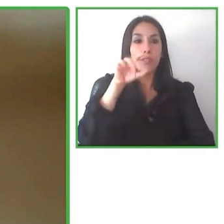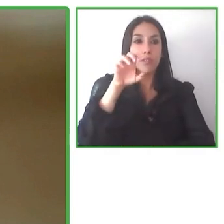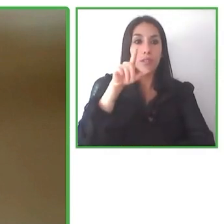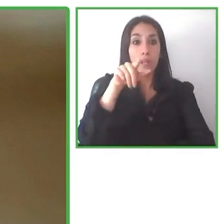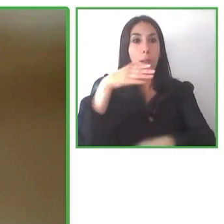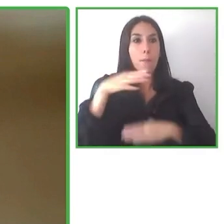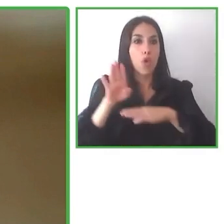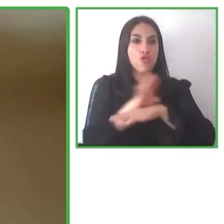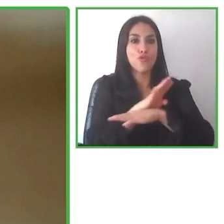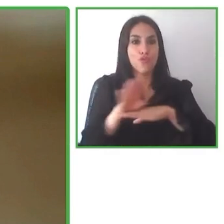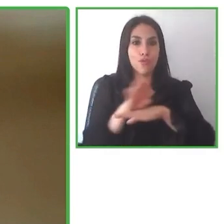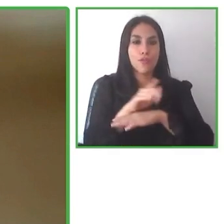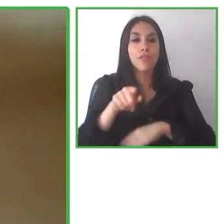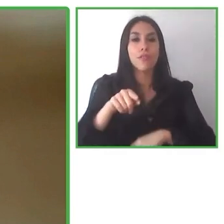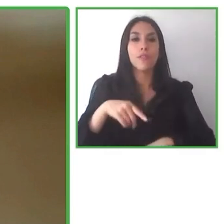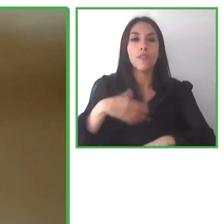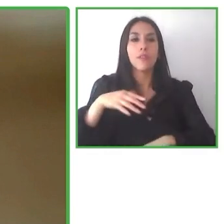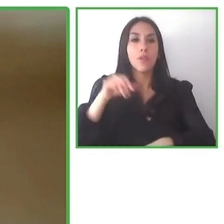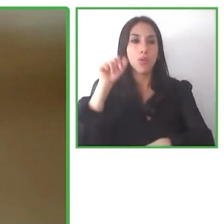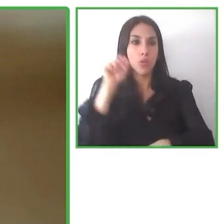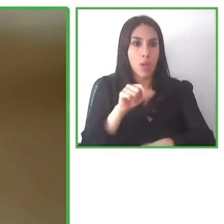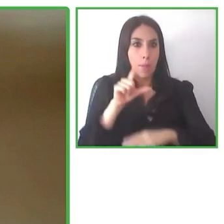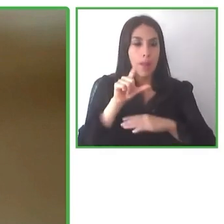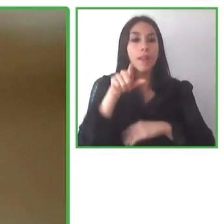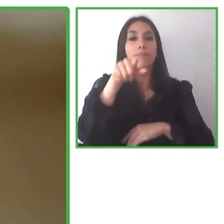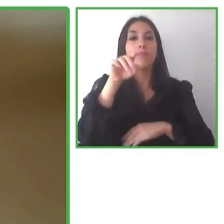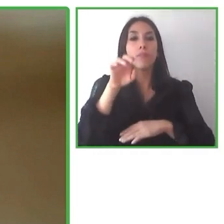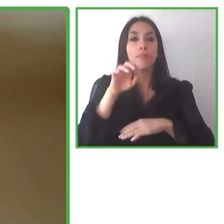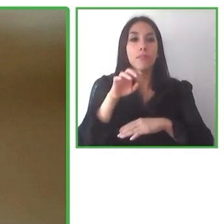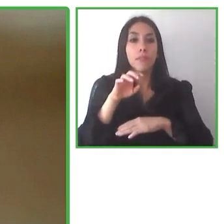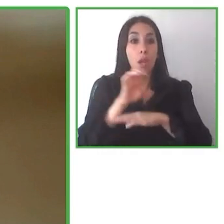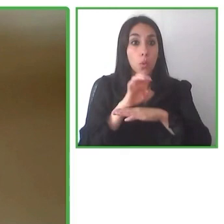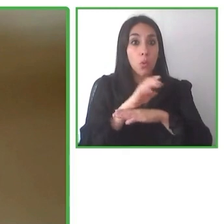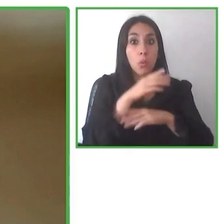through Equador and then through other countries